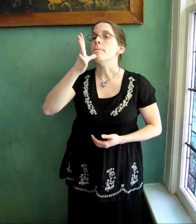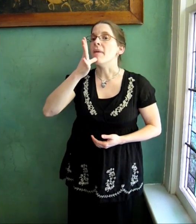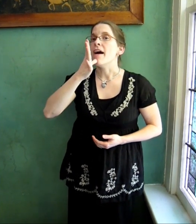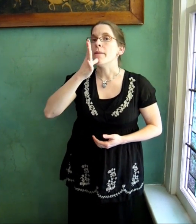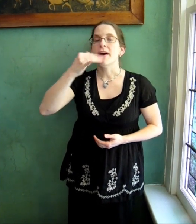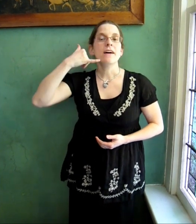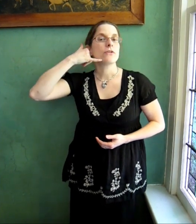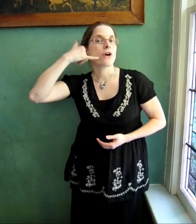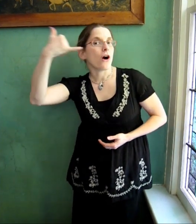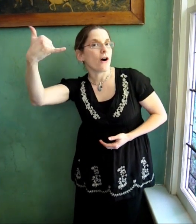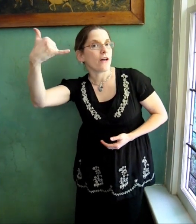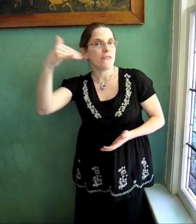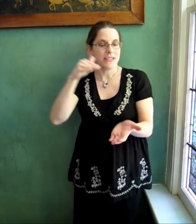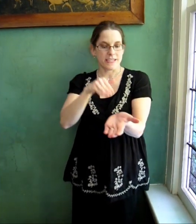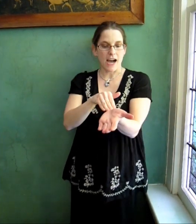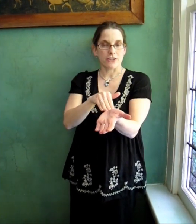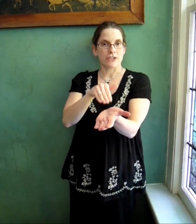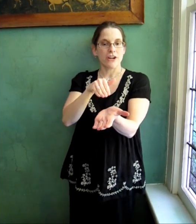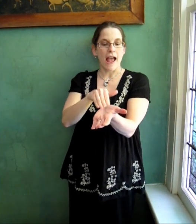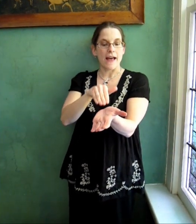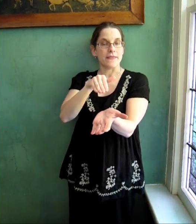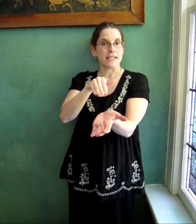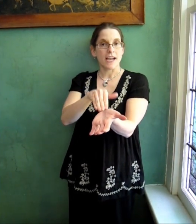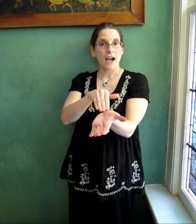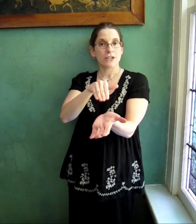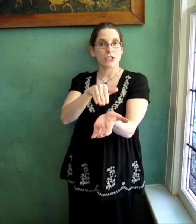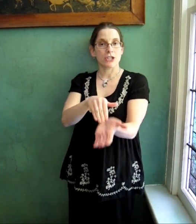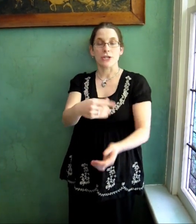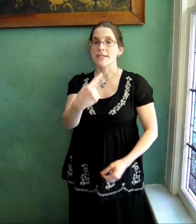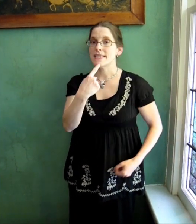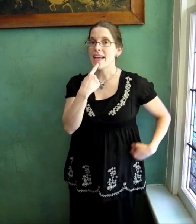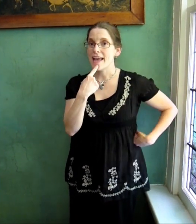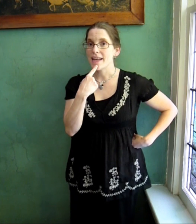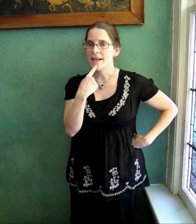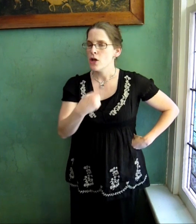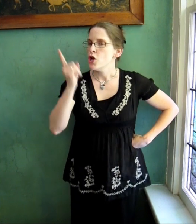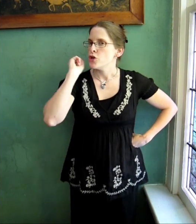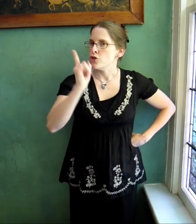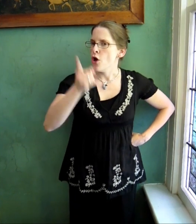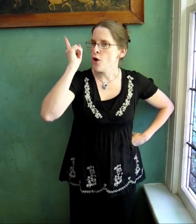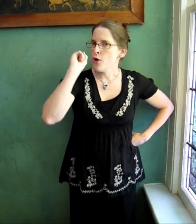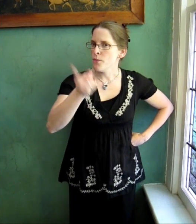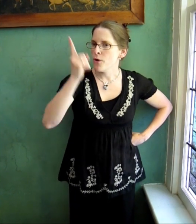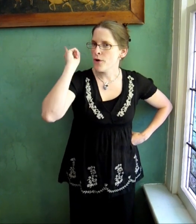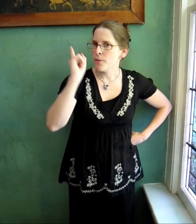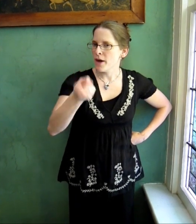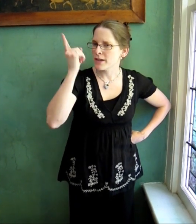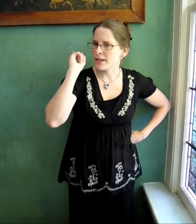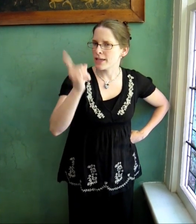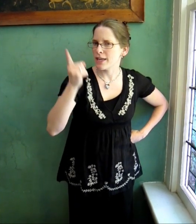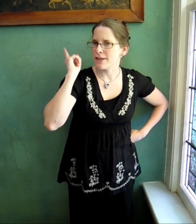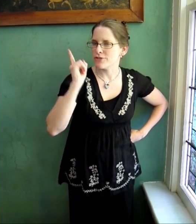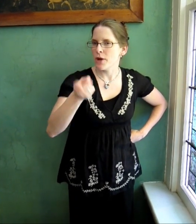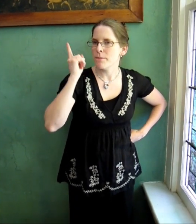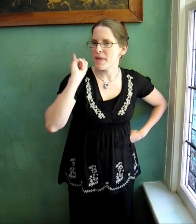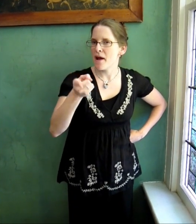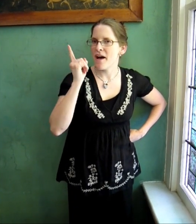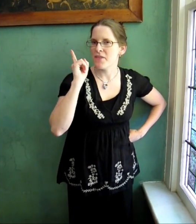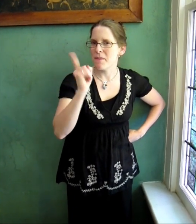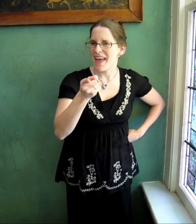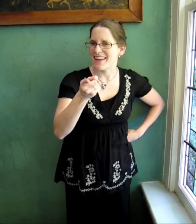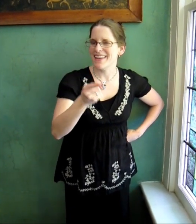MAMA CALLED the DOCTOR and the DOCTOR SAID: "No more monkeys jumping on the bed!"